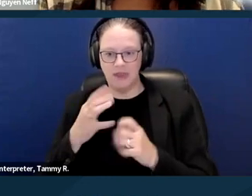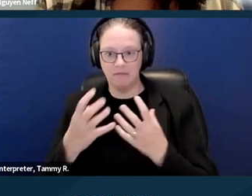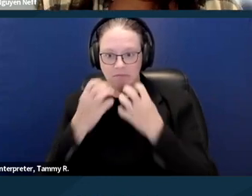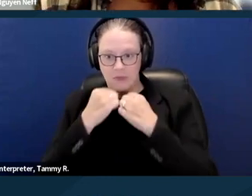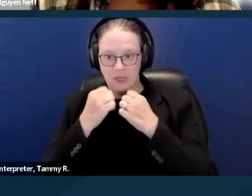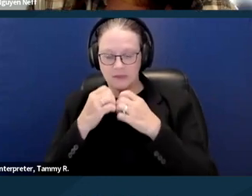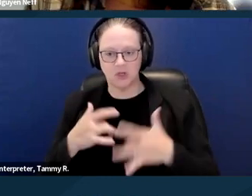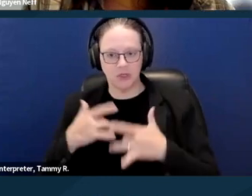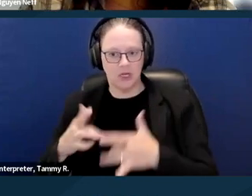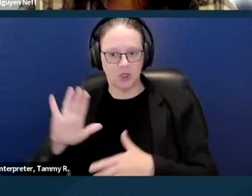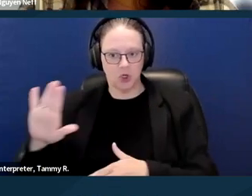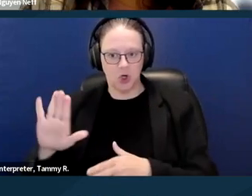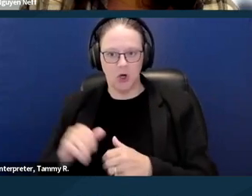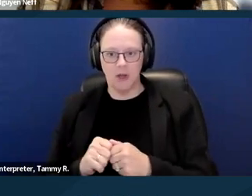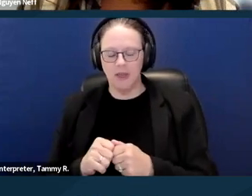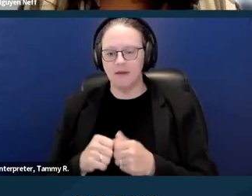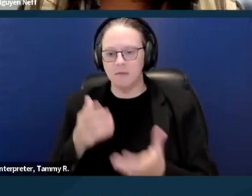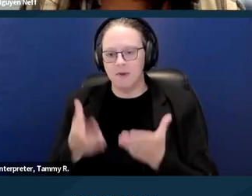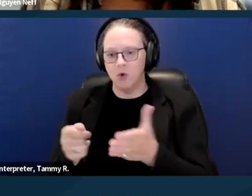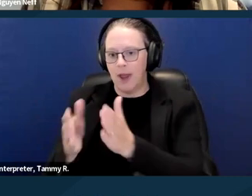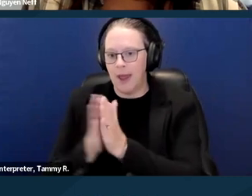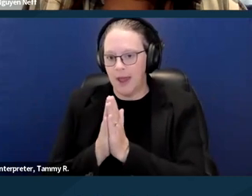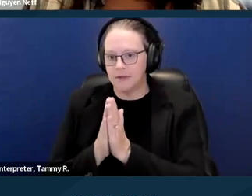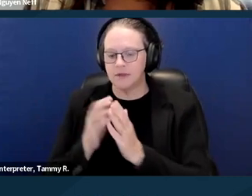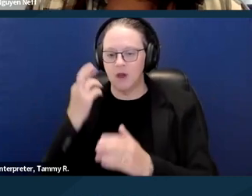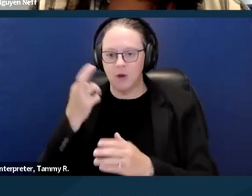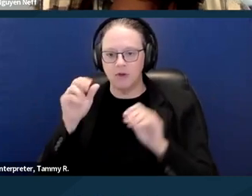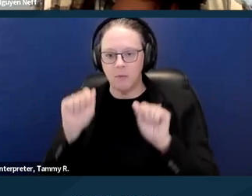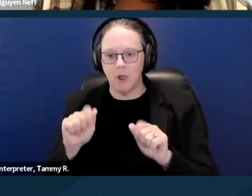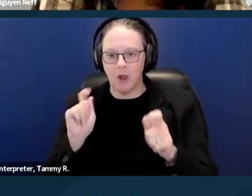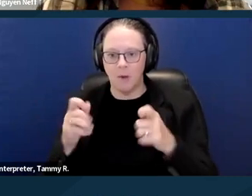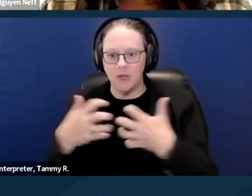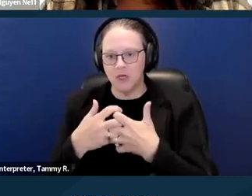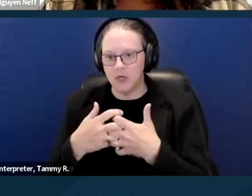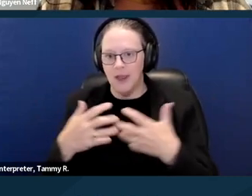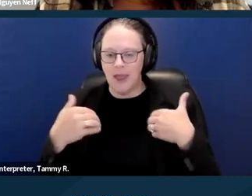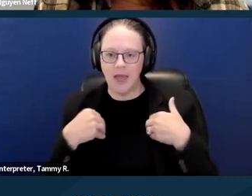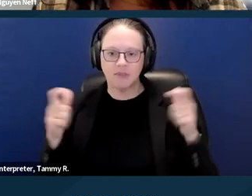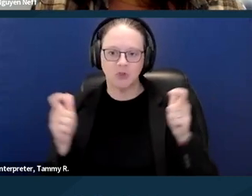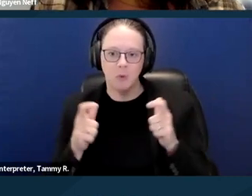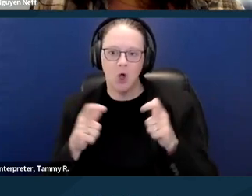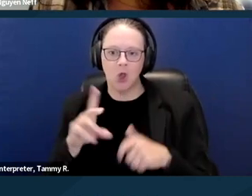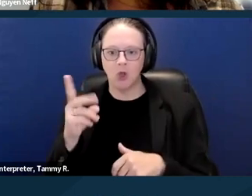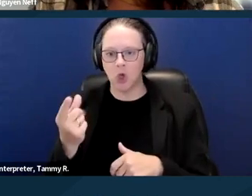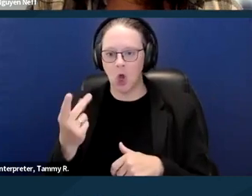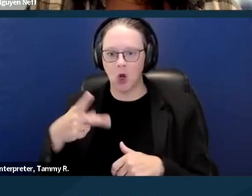a reasonable accommodation to have, you know, a little, like, dog park within the apartment,